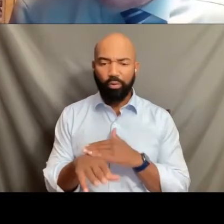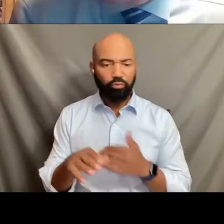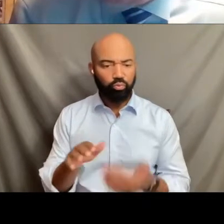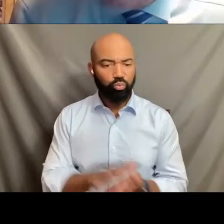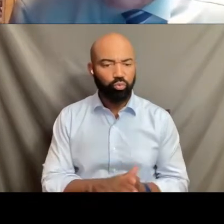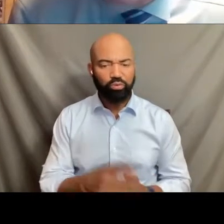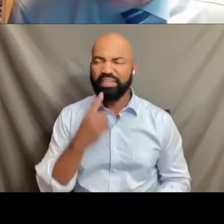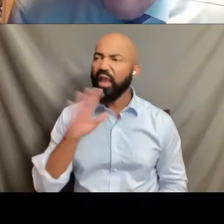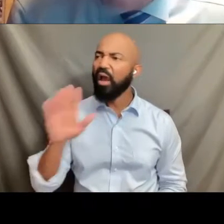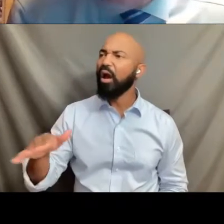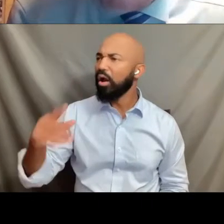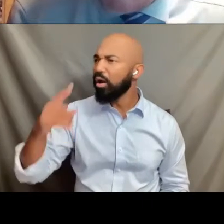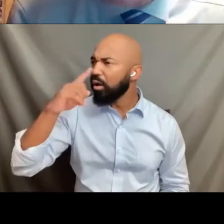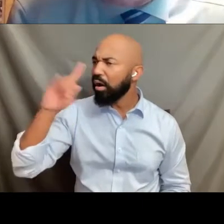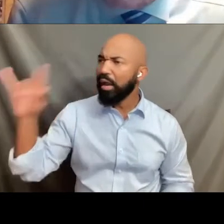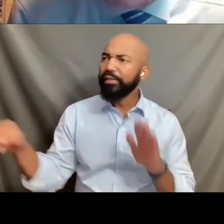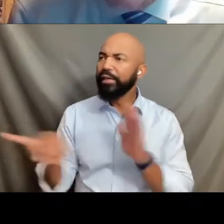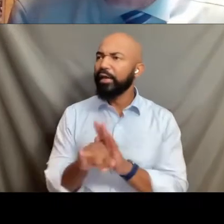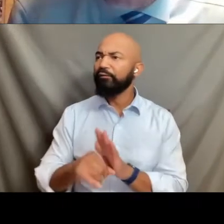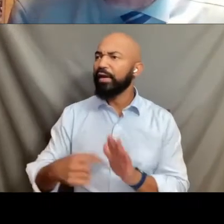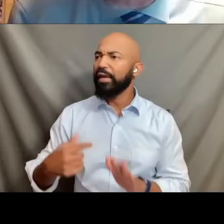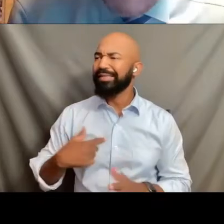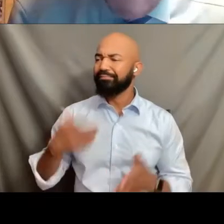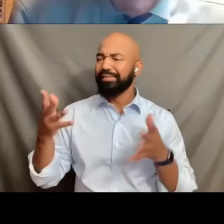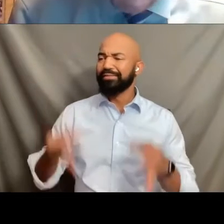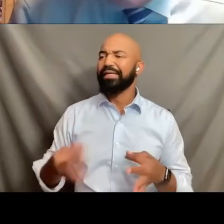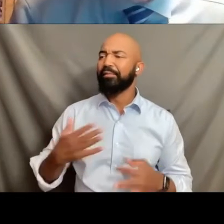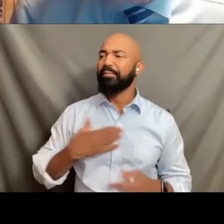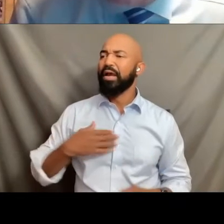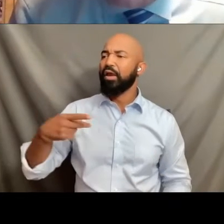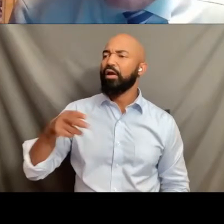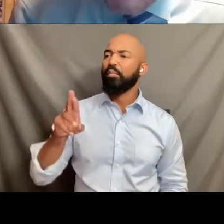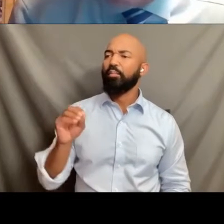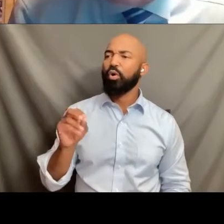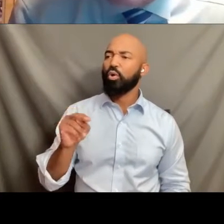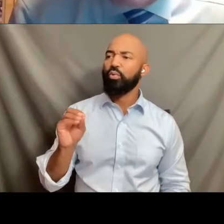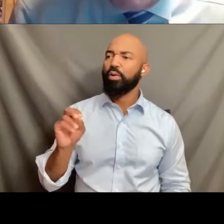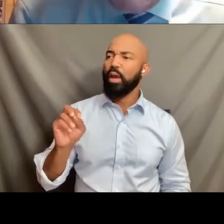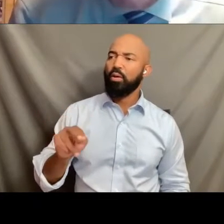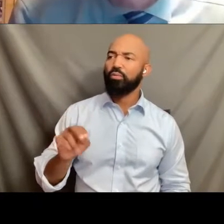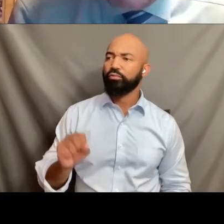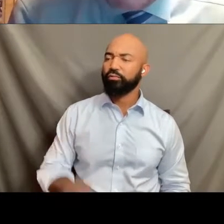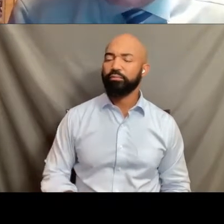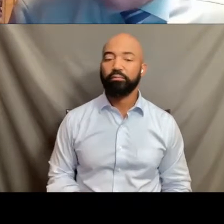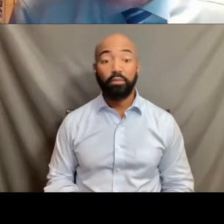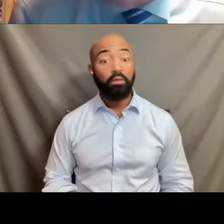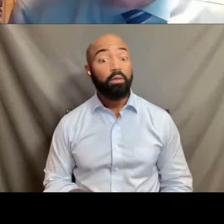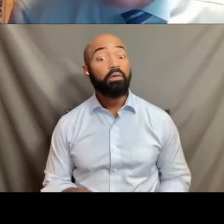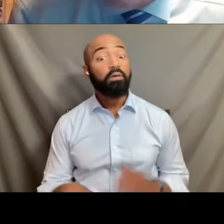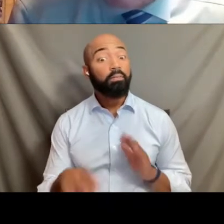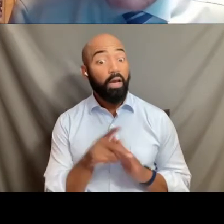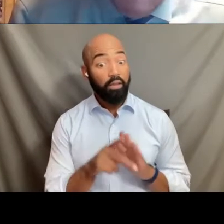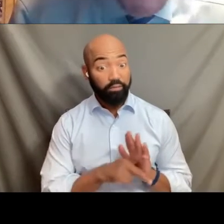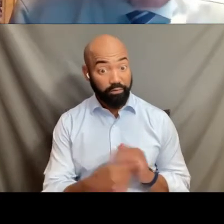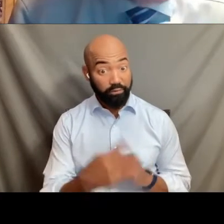according to pronouns of their choosing. And further the policy said that in our school district,